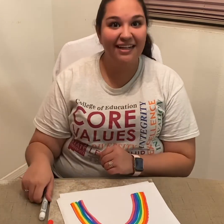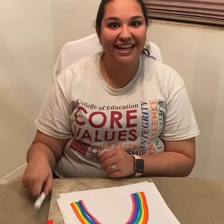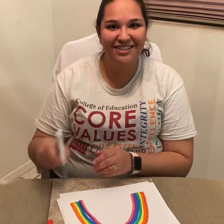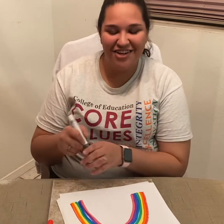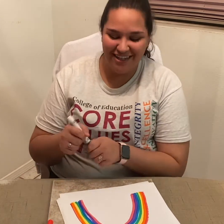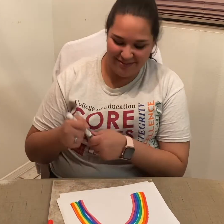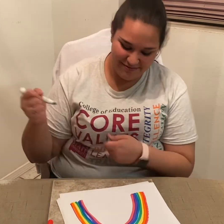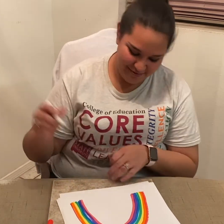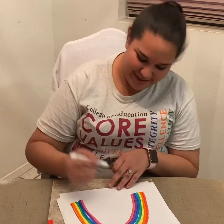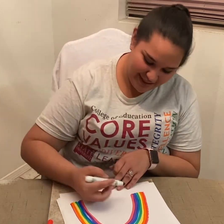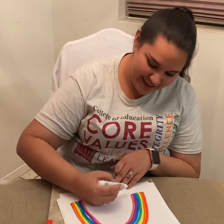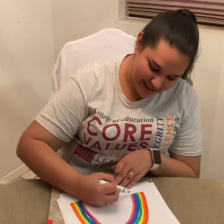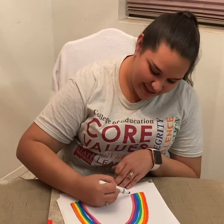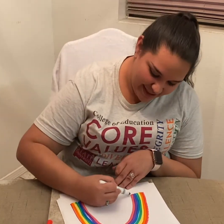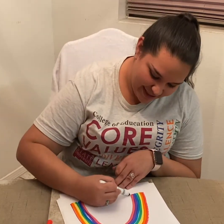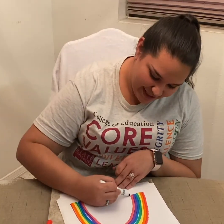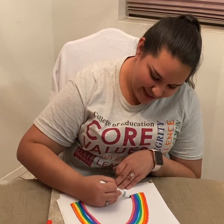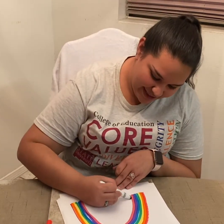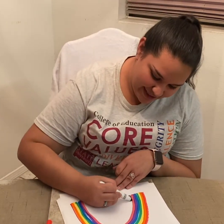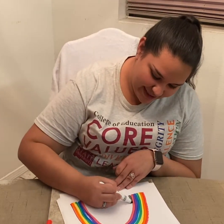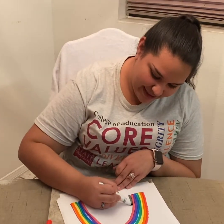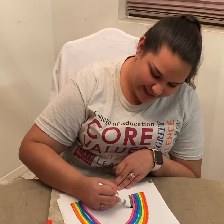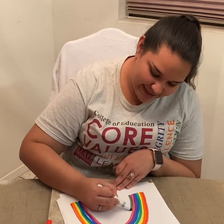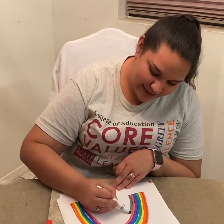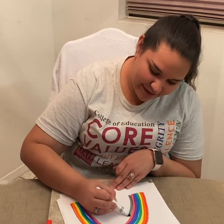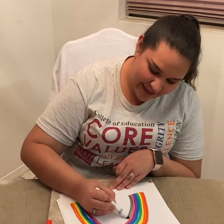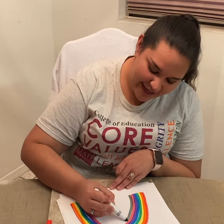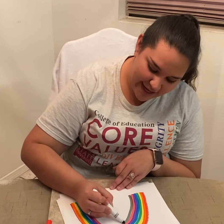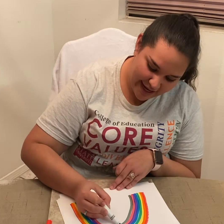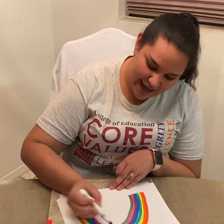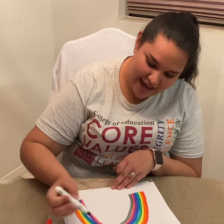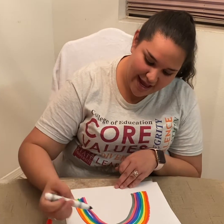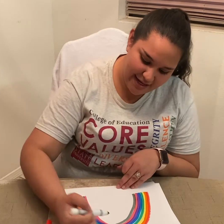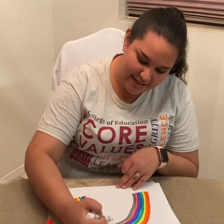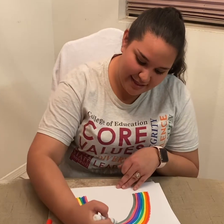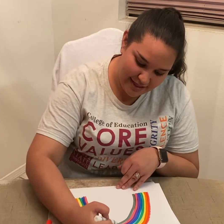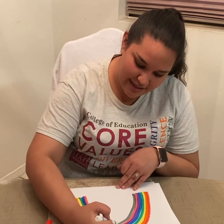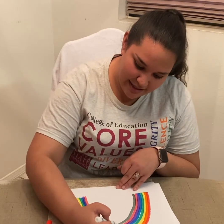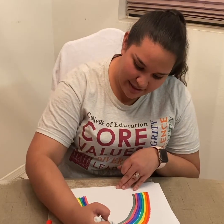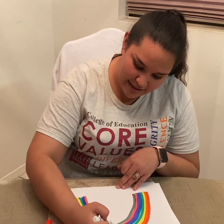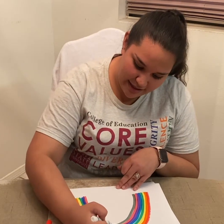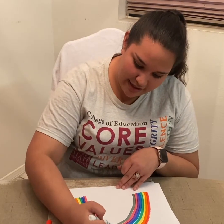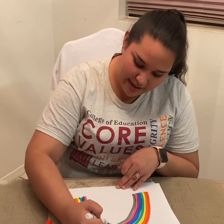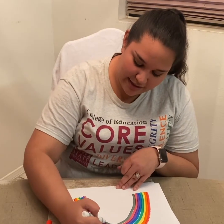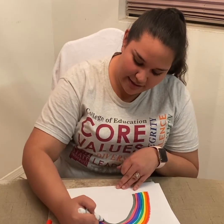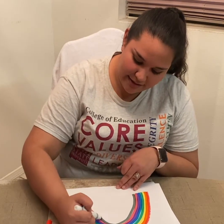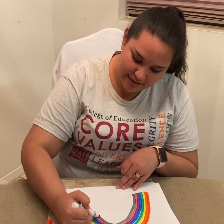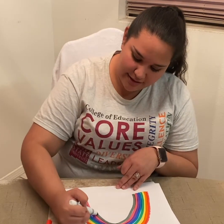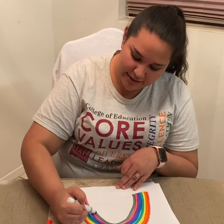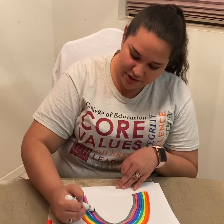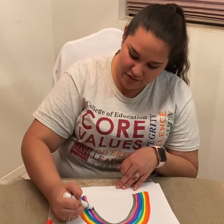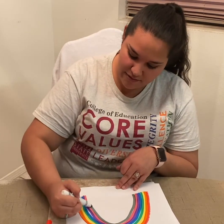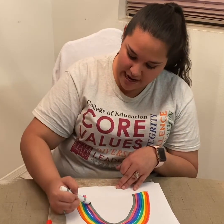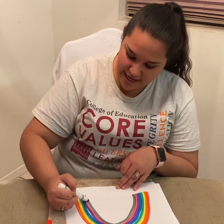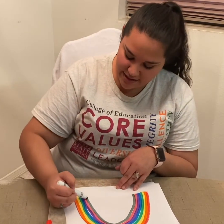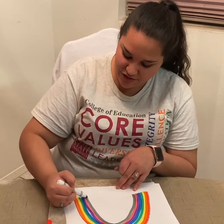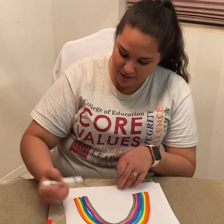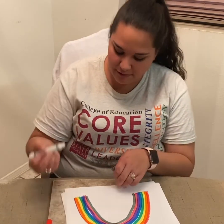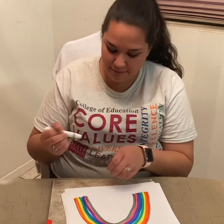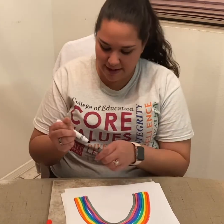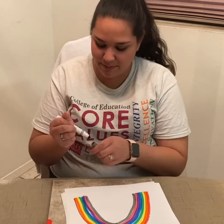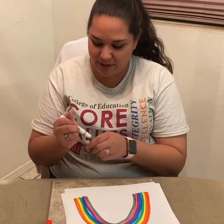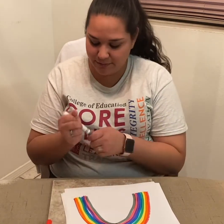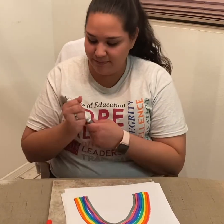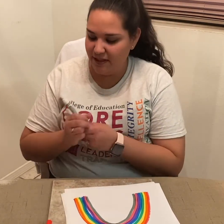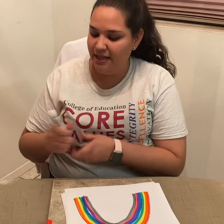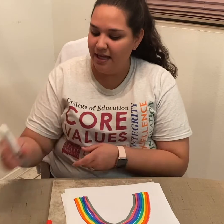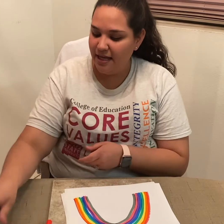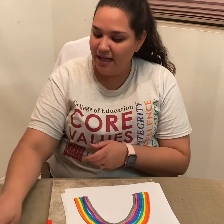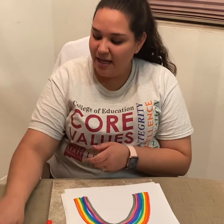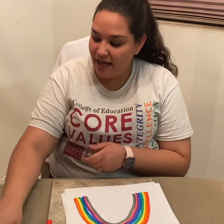Nice job! Let's go ahead and color our grey into our rainbow;